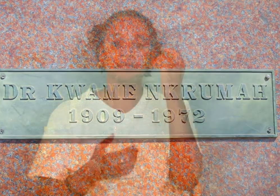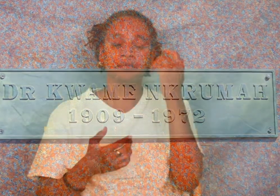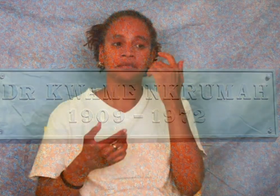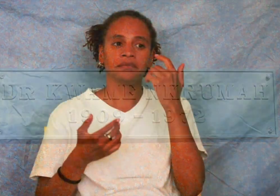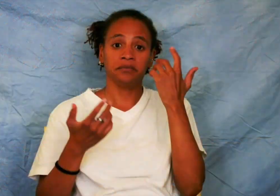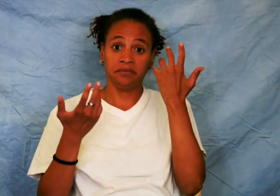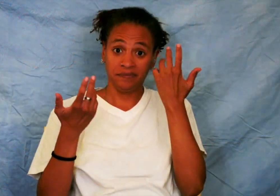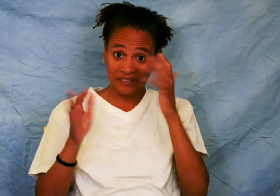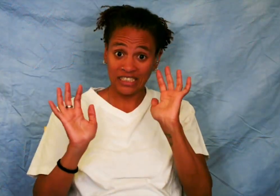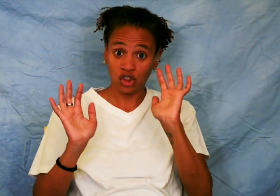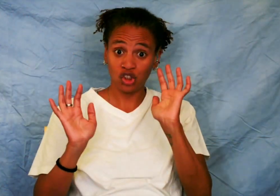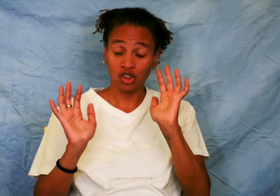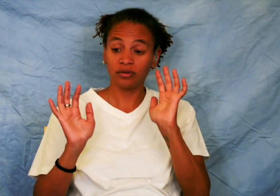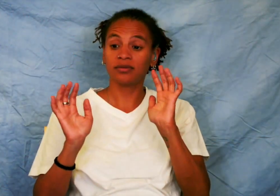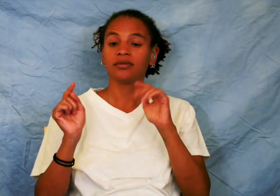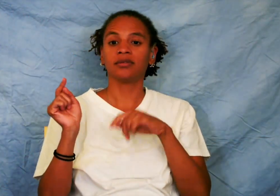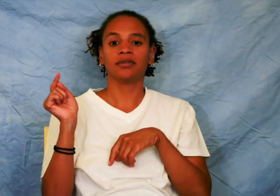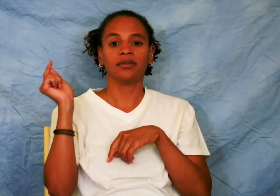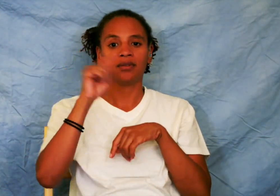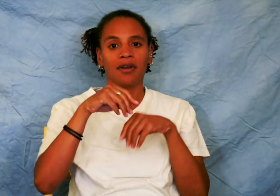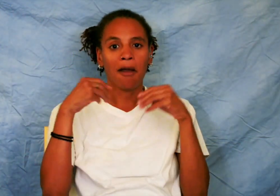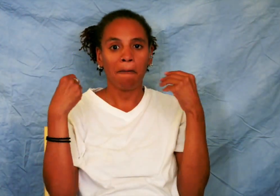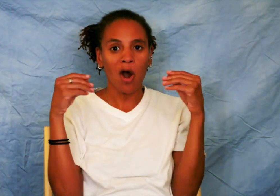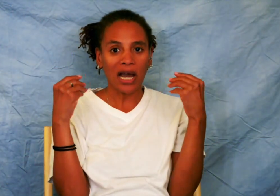After the Kwame Nkrumah National Park, we went to the public market. There, I saw all